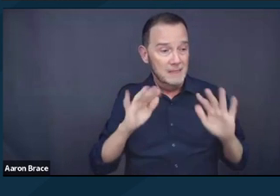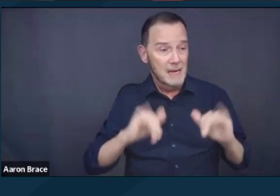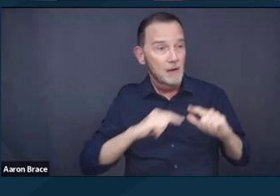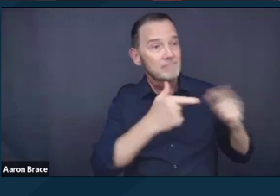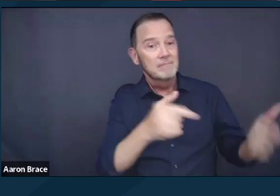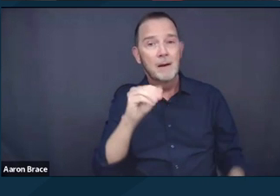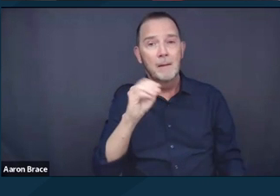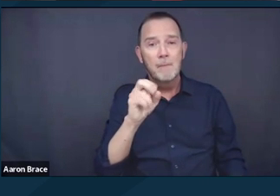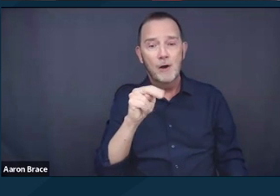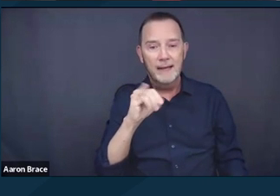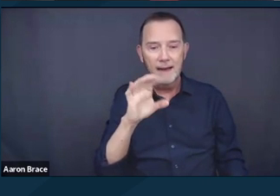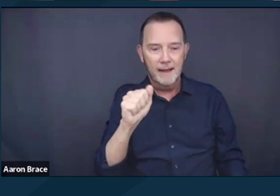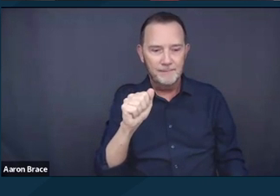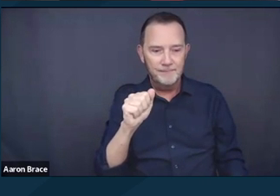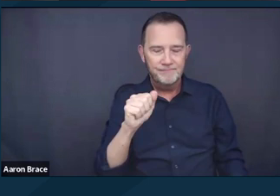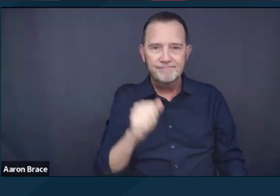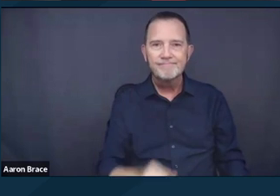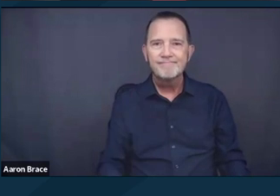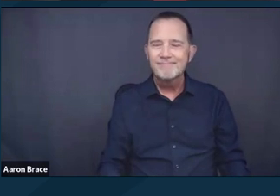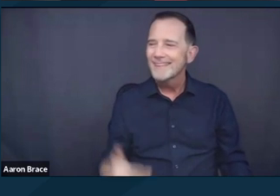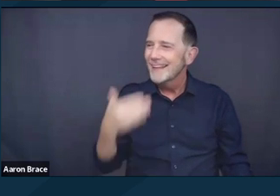Thanks, Michelle. I'll give us a chance to switch slide decks.